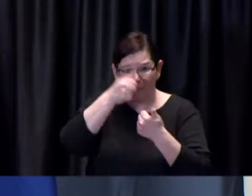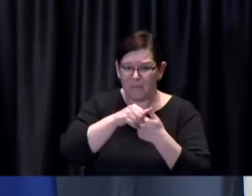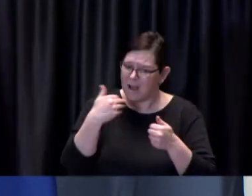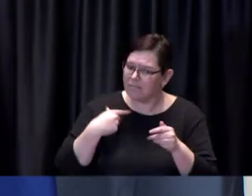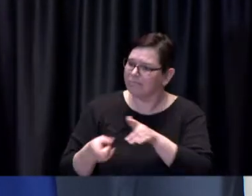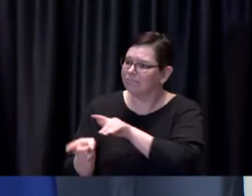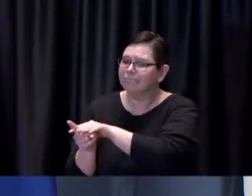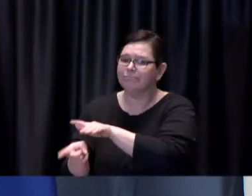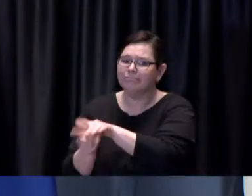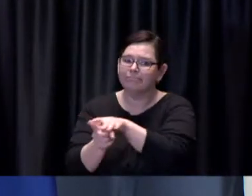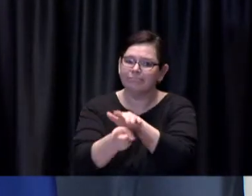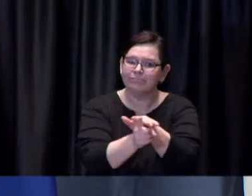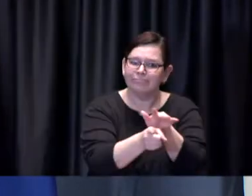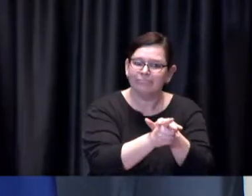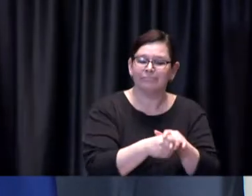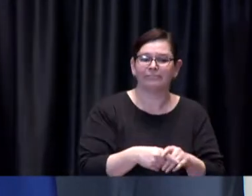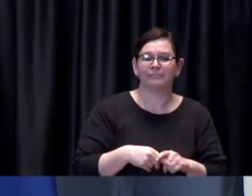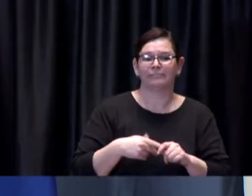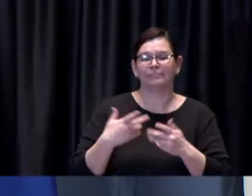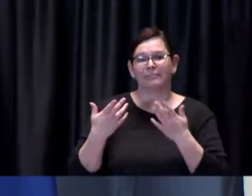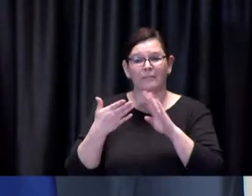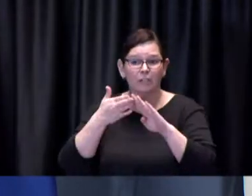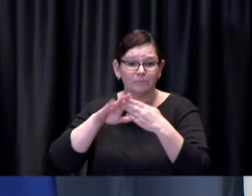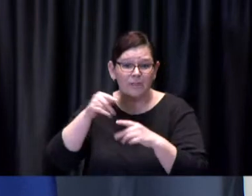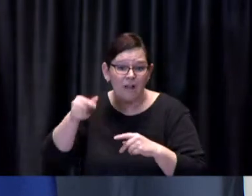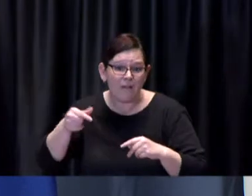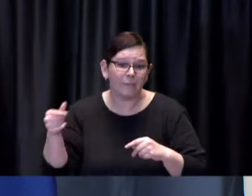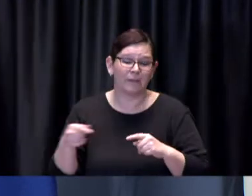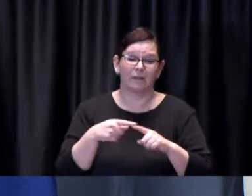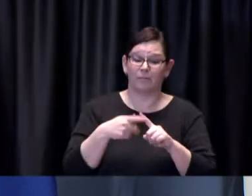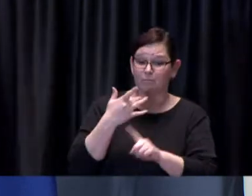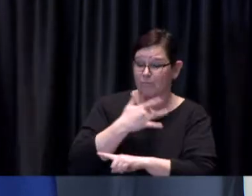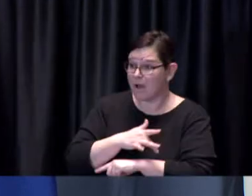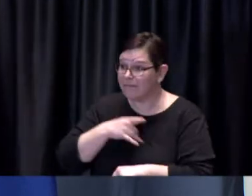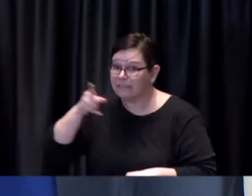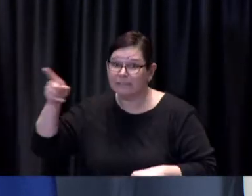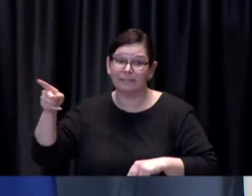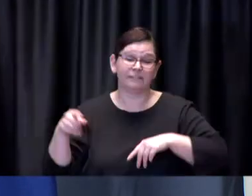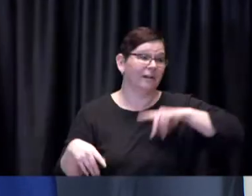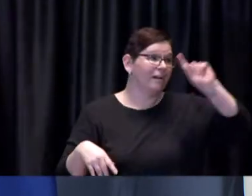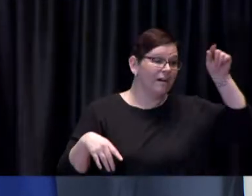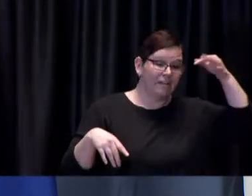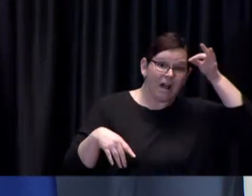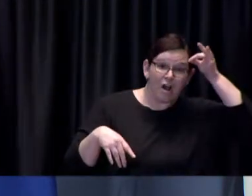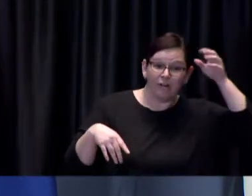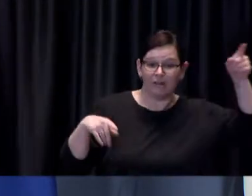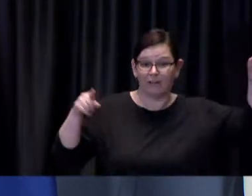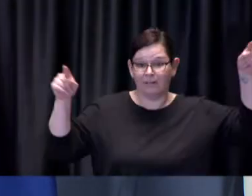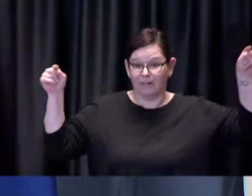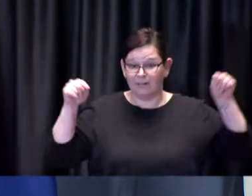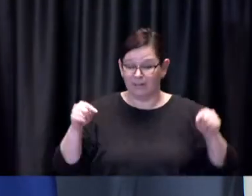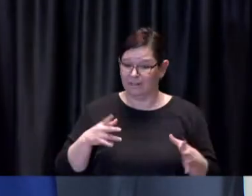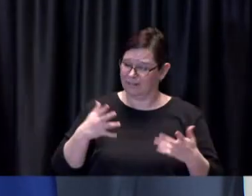two such as delays in the shipment of vaccines and this kind of thing but you know we have certainly